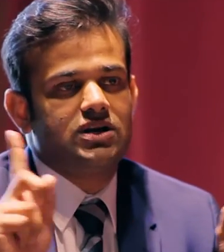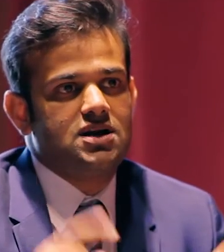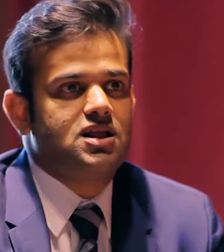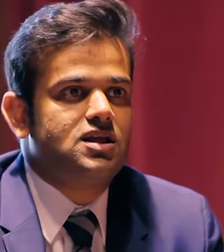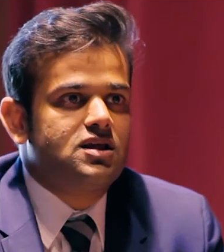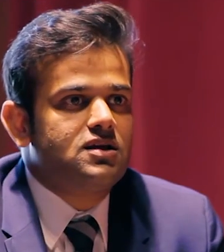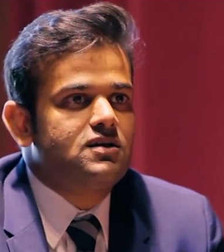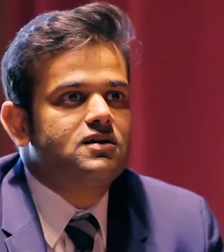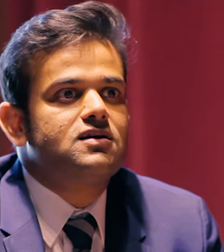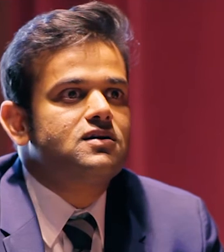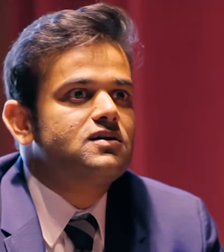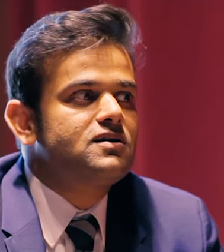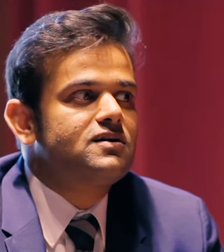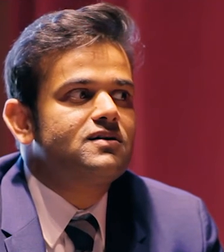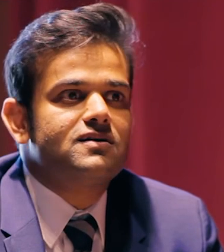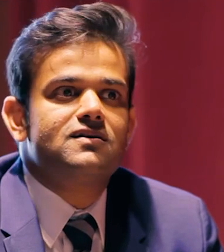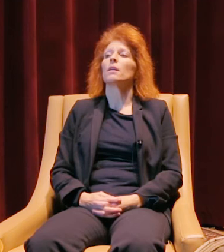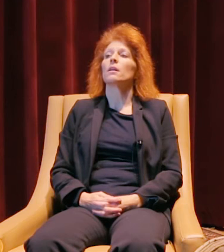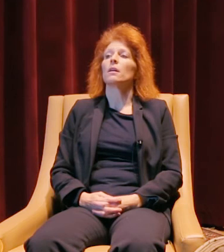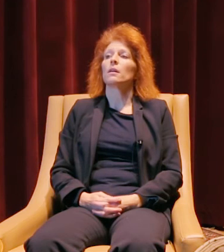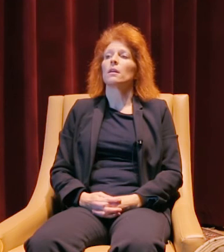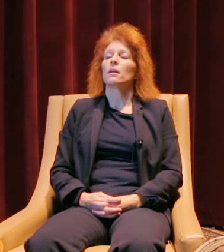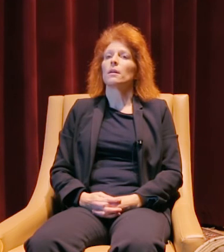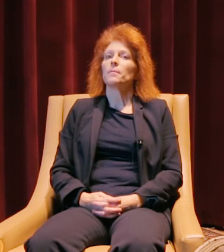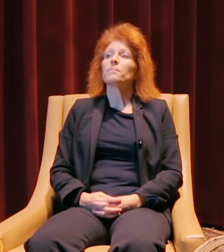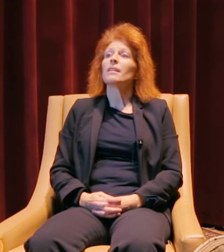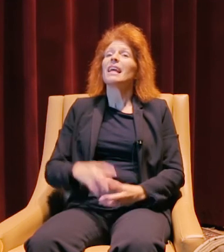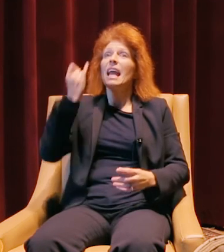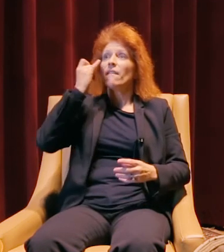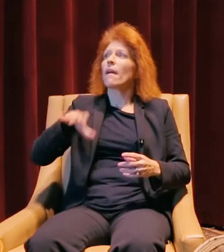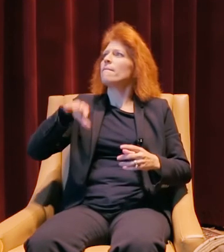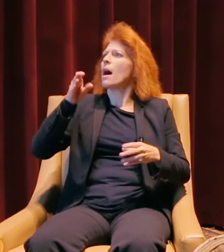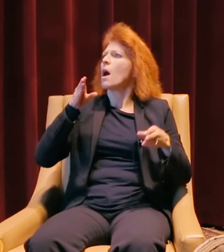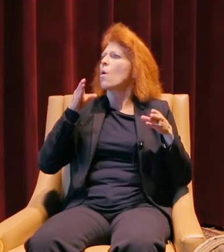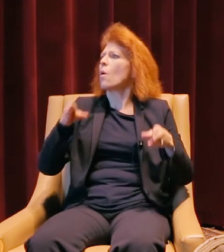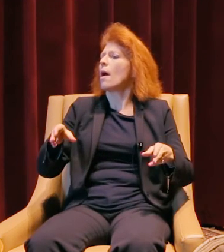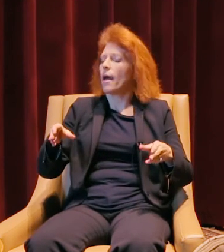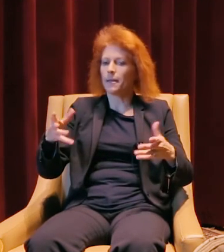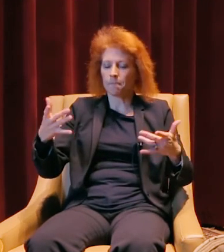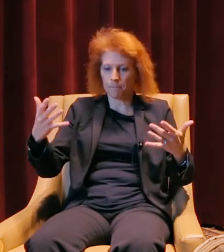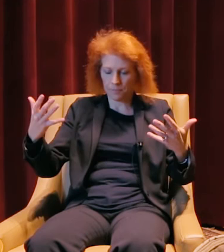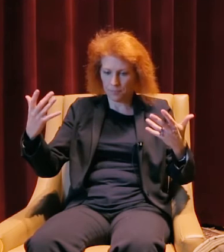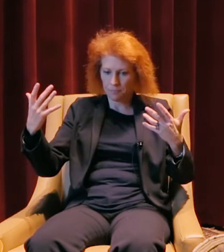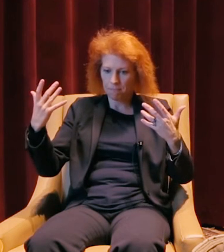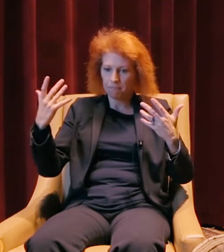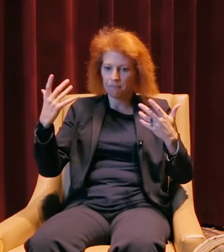what would you do? Would you do anything differently? If I could find some way to be in a philanthropy position,